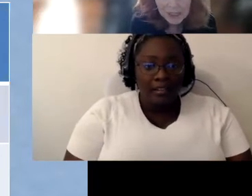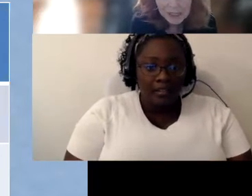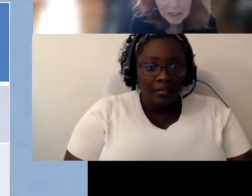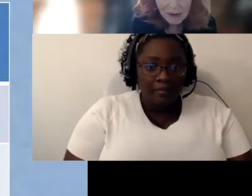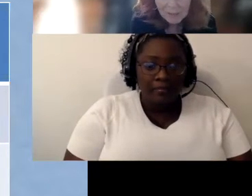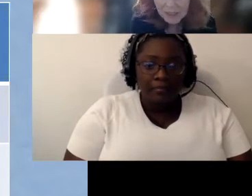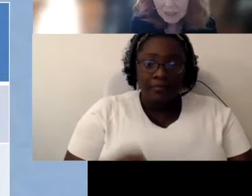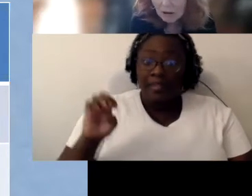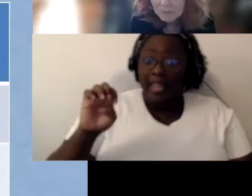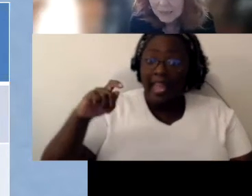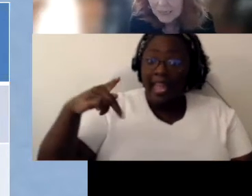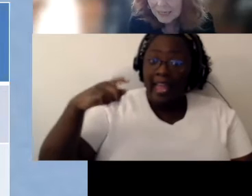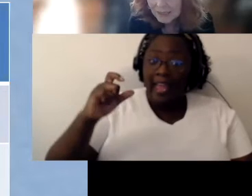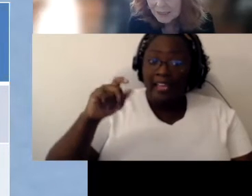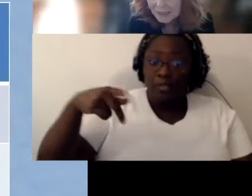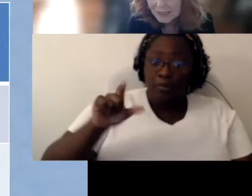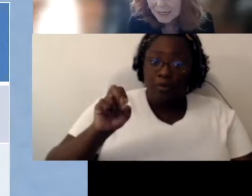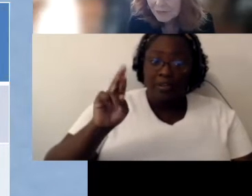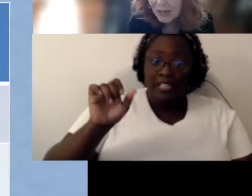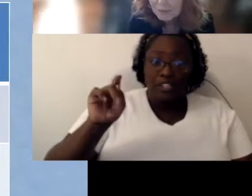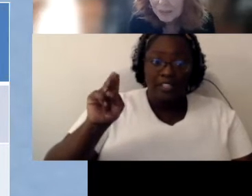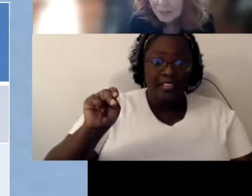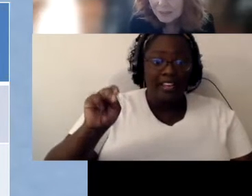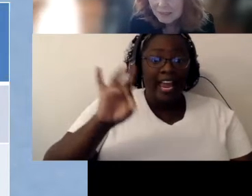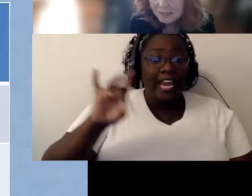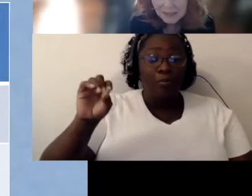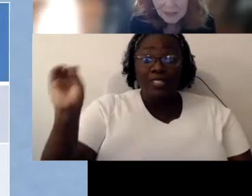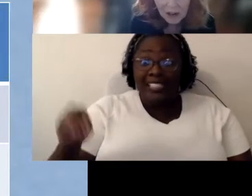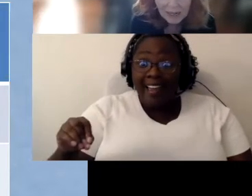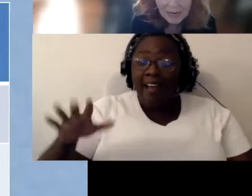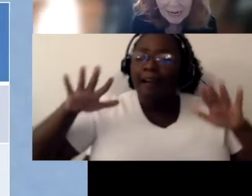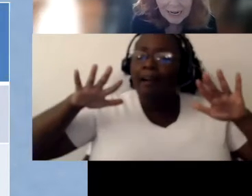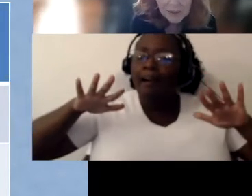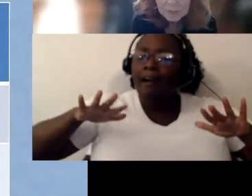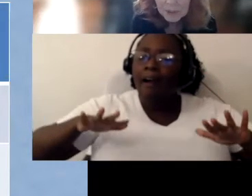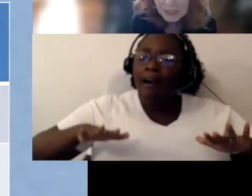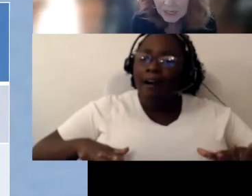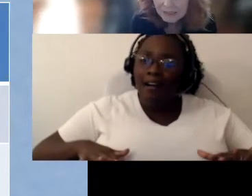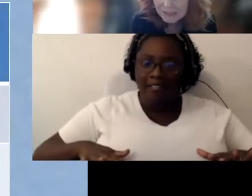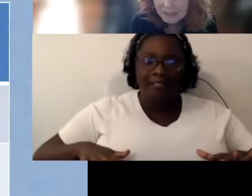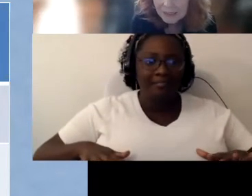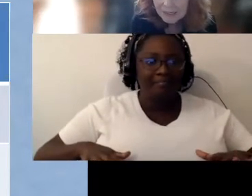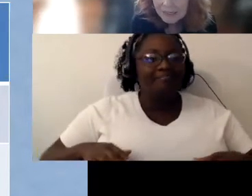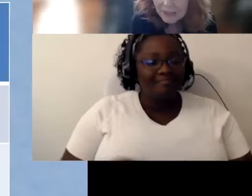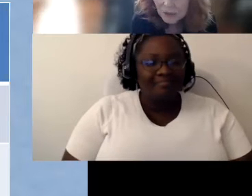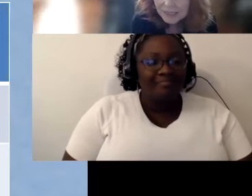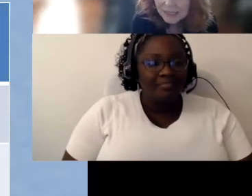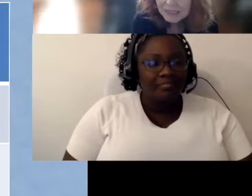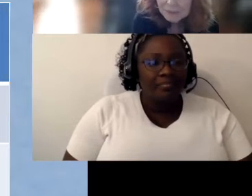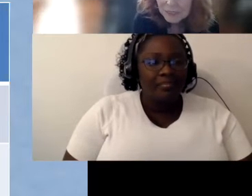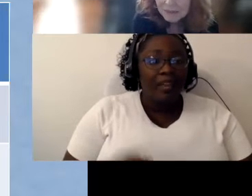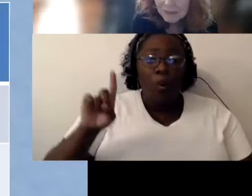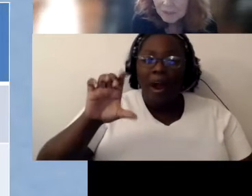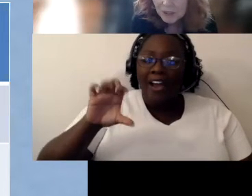in a calm state that's fabulous, that's a lot and a 100% increase in expressive communication